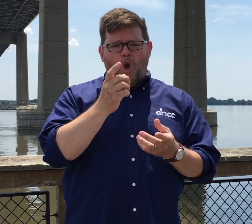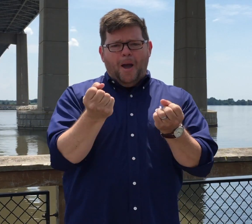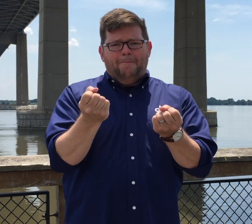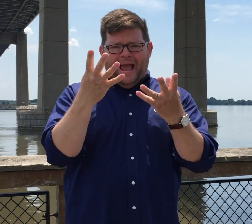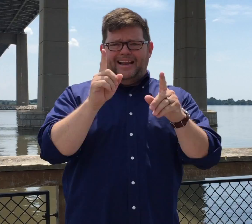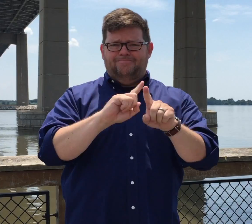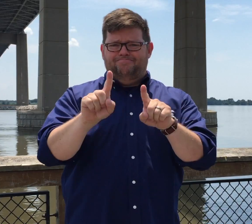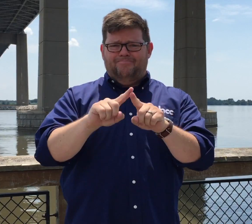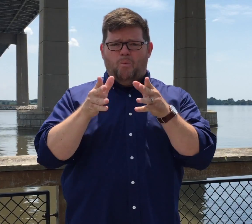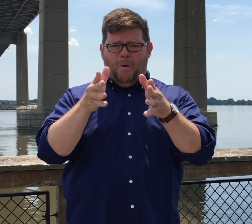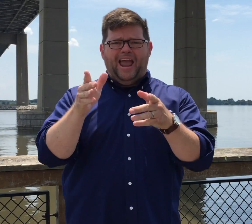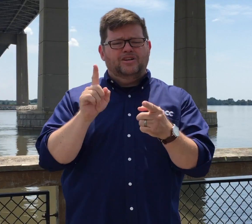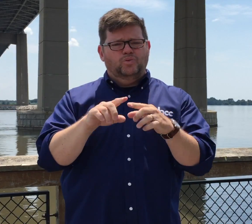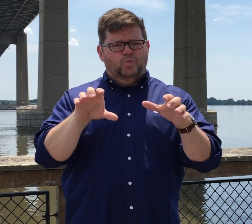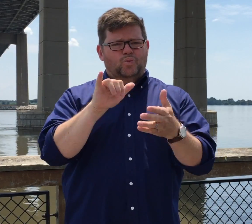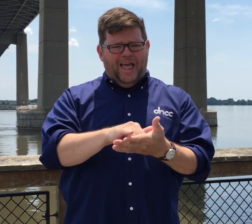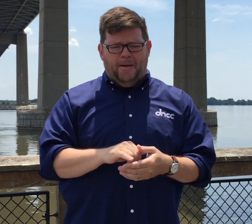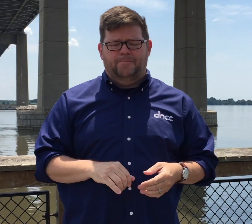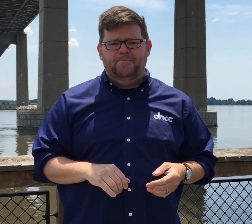There are many ways you can contact us: